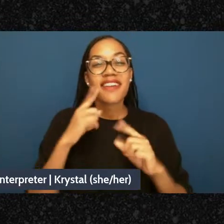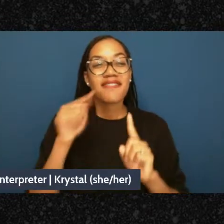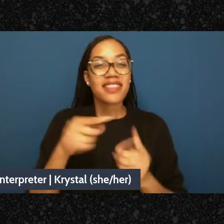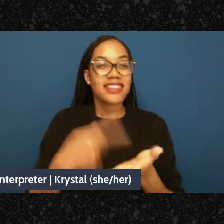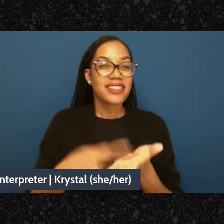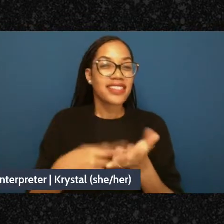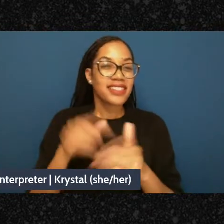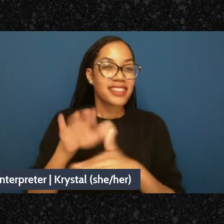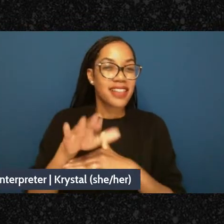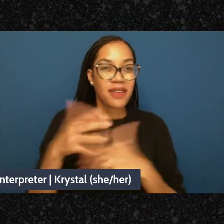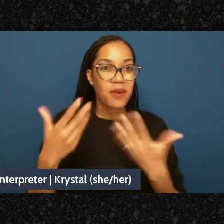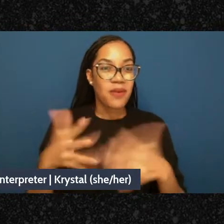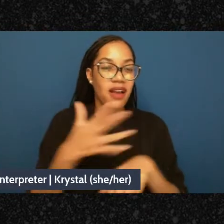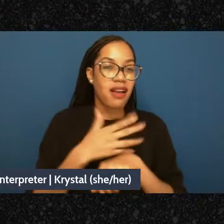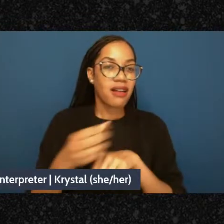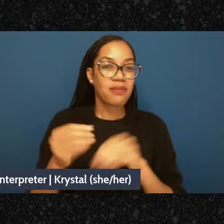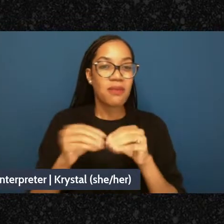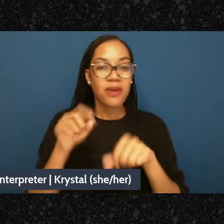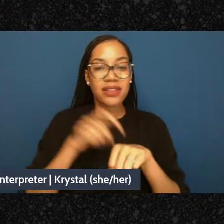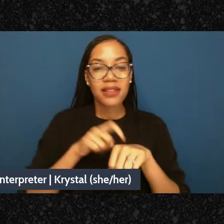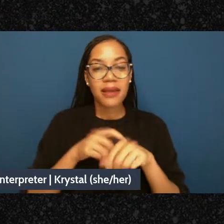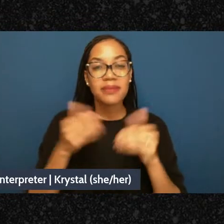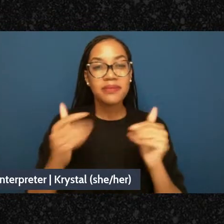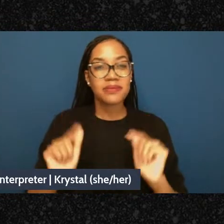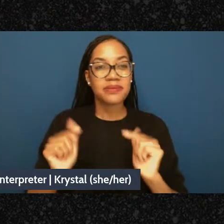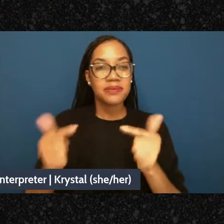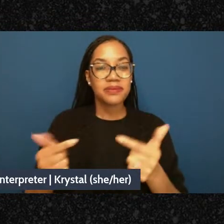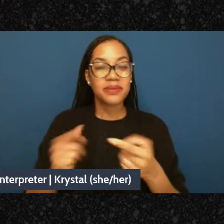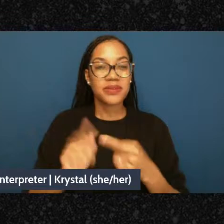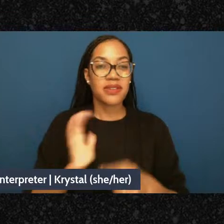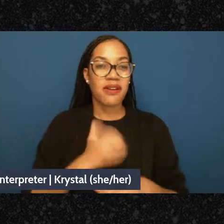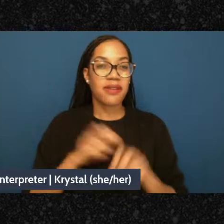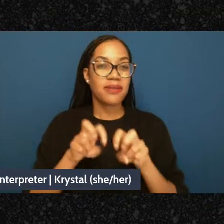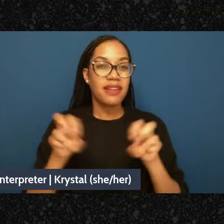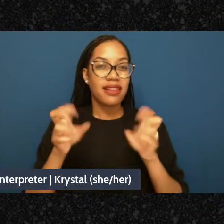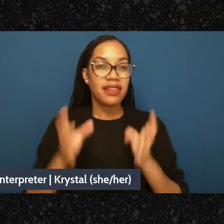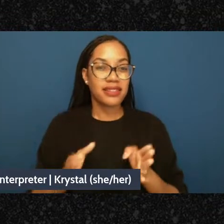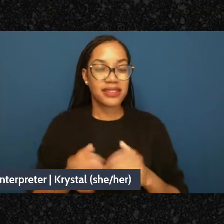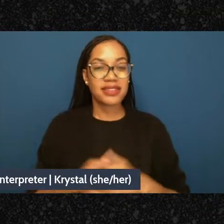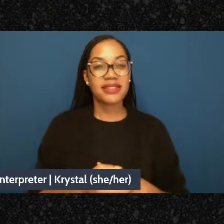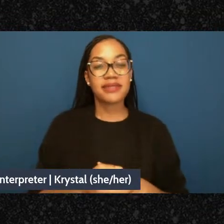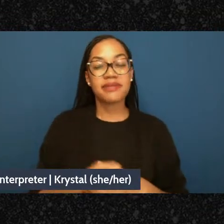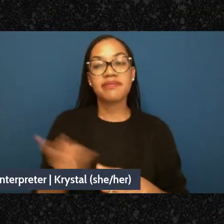turn now to welcome Antoinette Chen C and Lilac Vyllete Maldonado so they can begin the workshop.